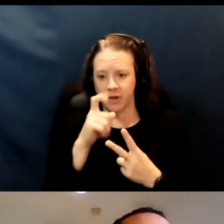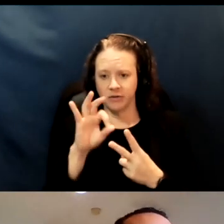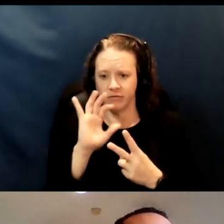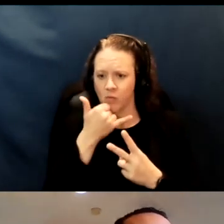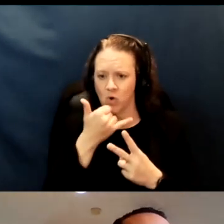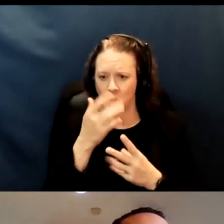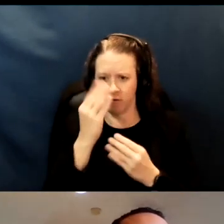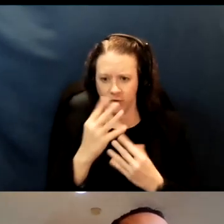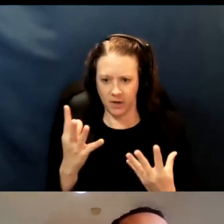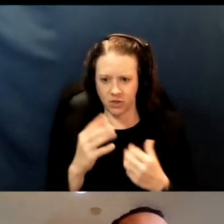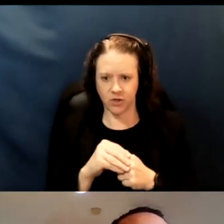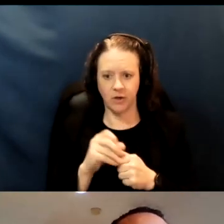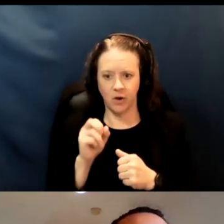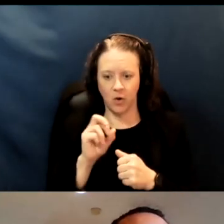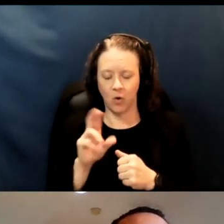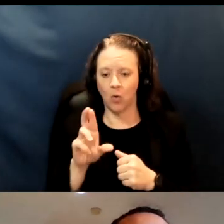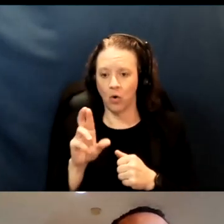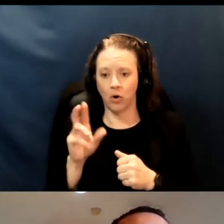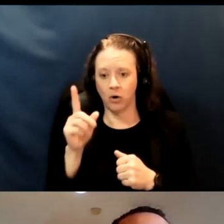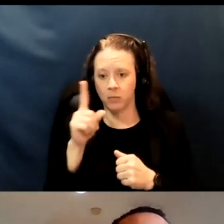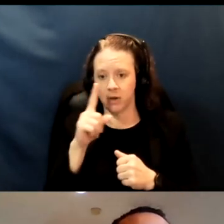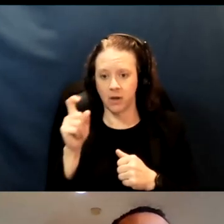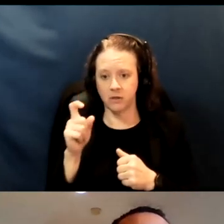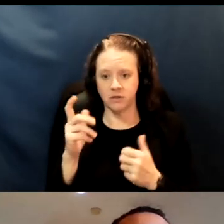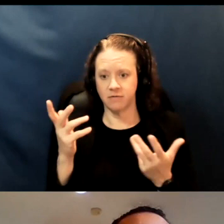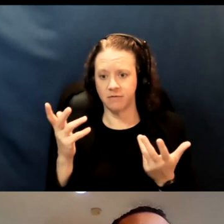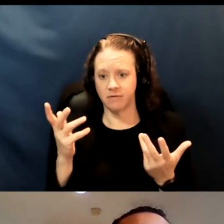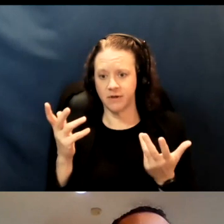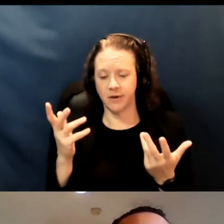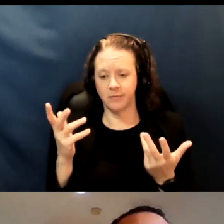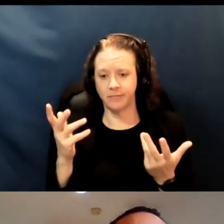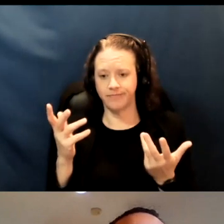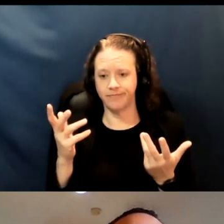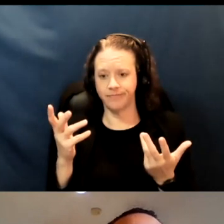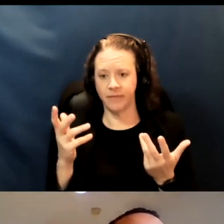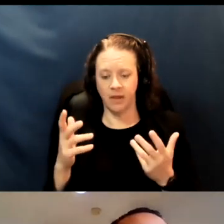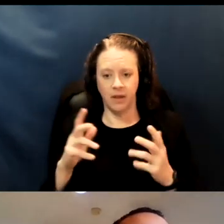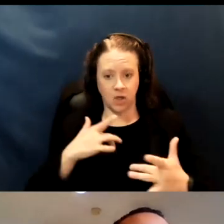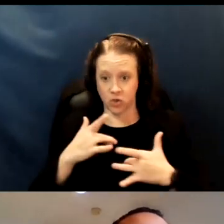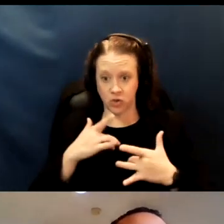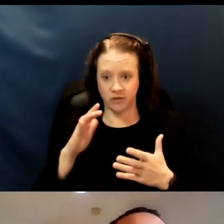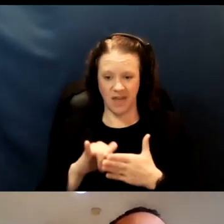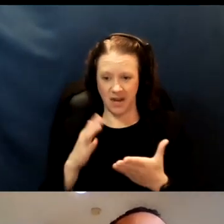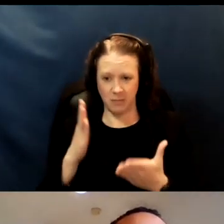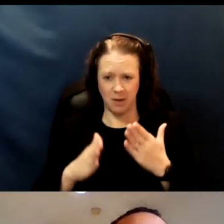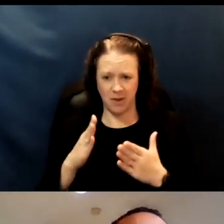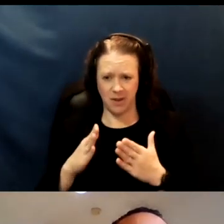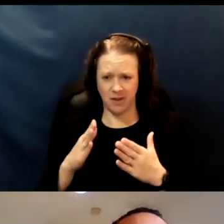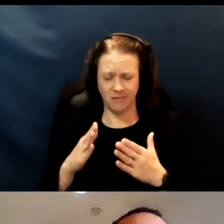or due to concerns that maybe out of scale to the reality of these vaccines.